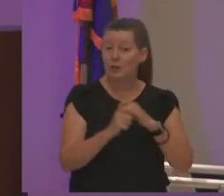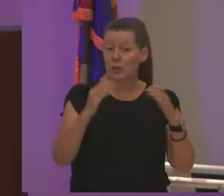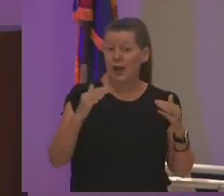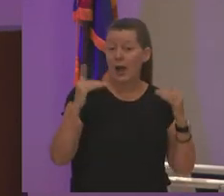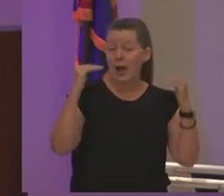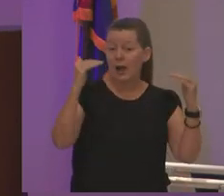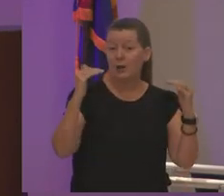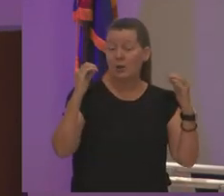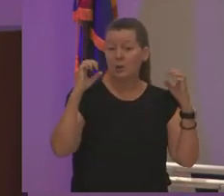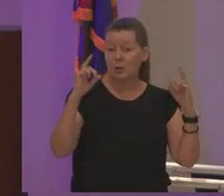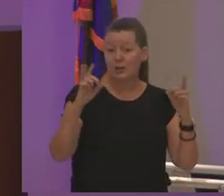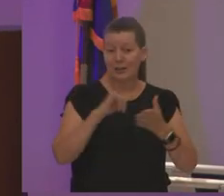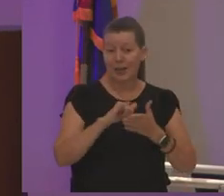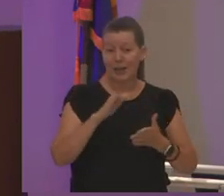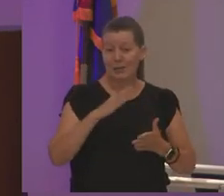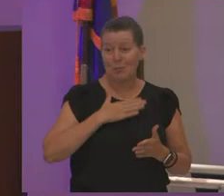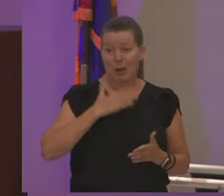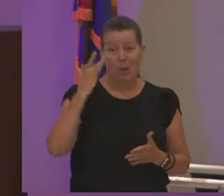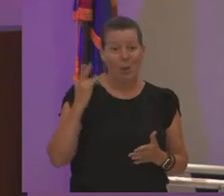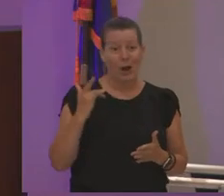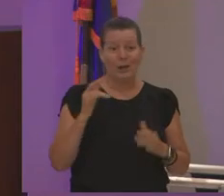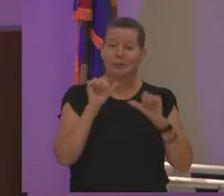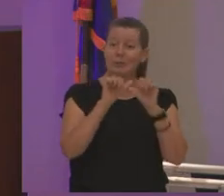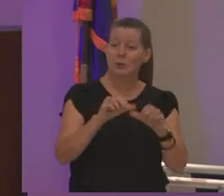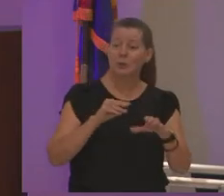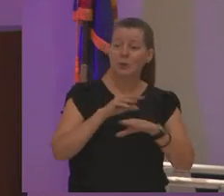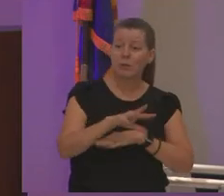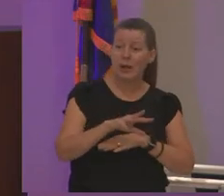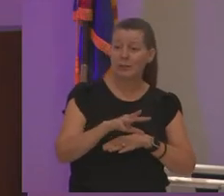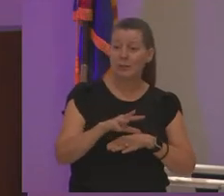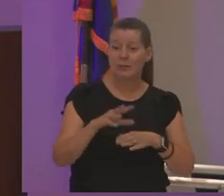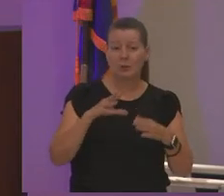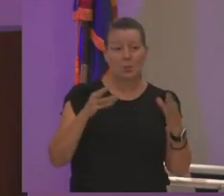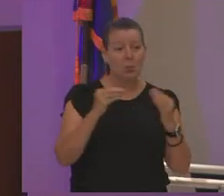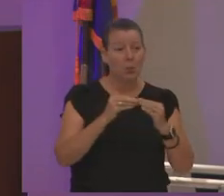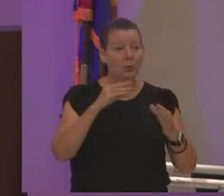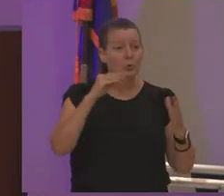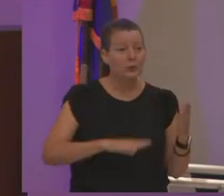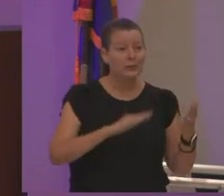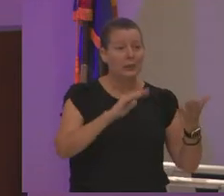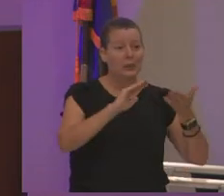is that my why is it to continue to affect more students the community is it for me to defy the